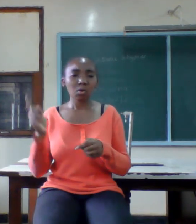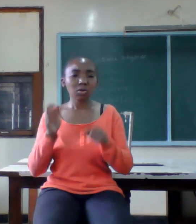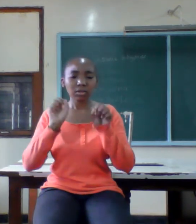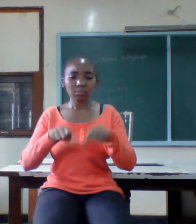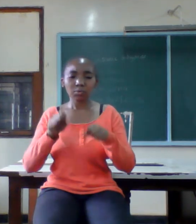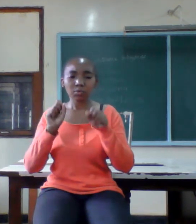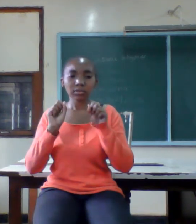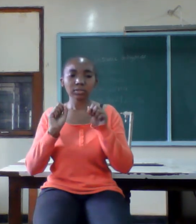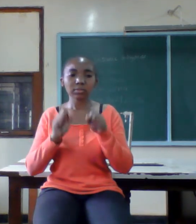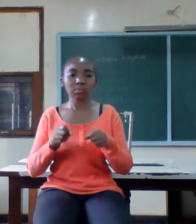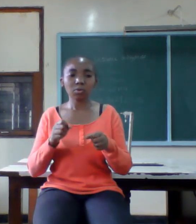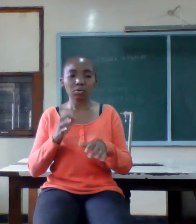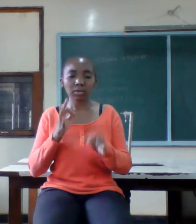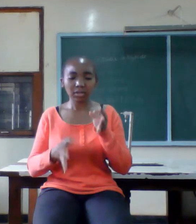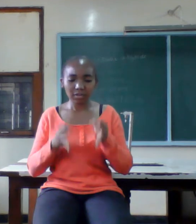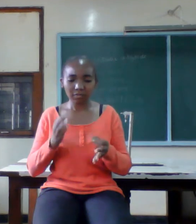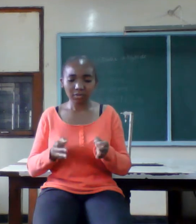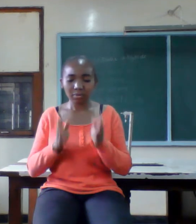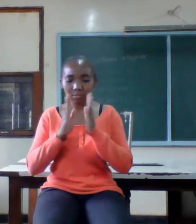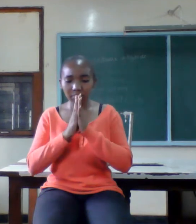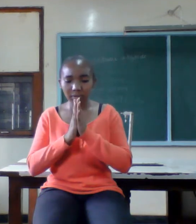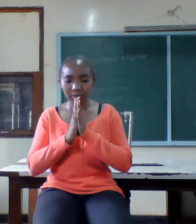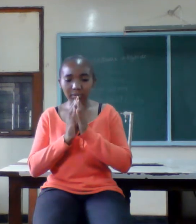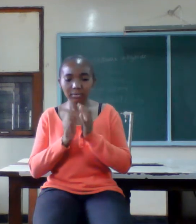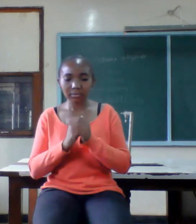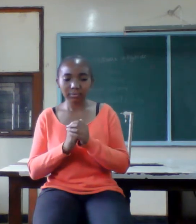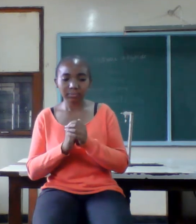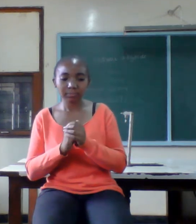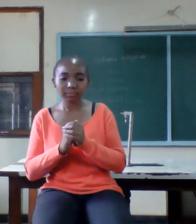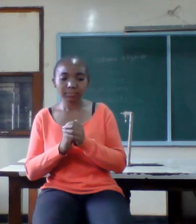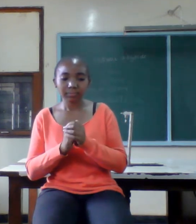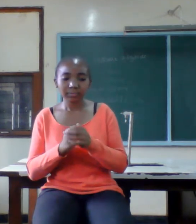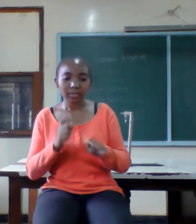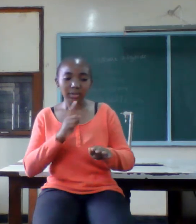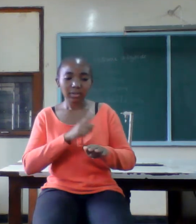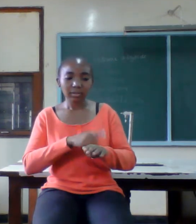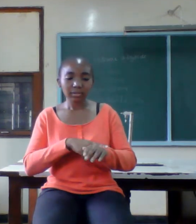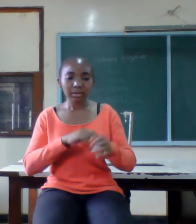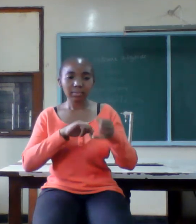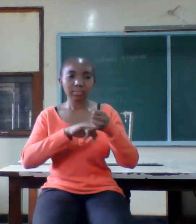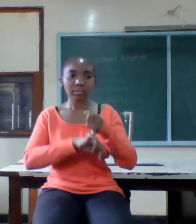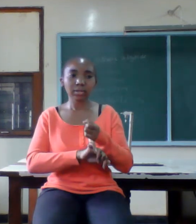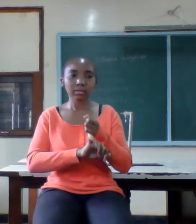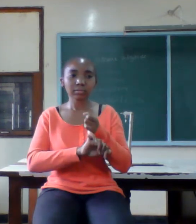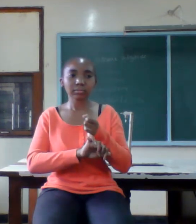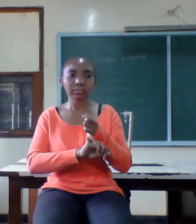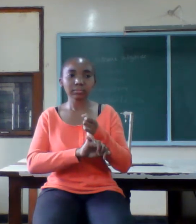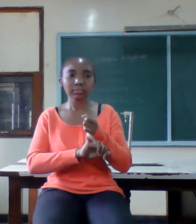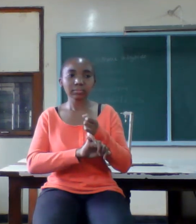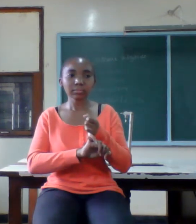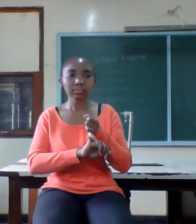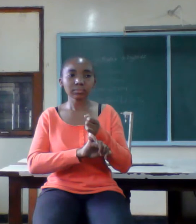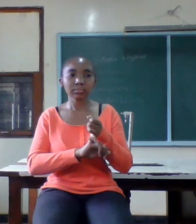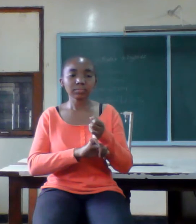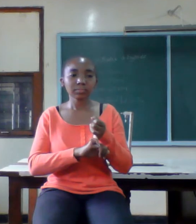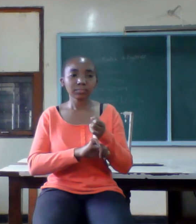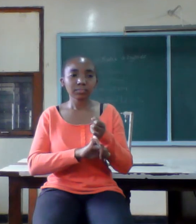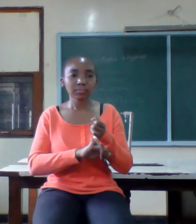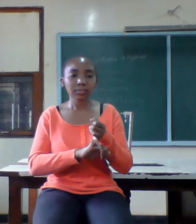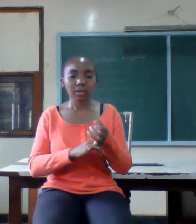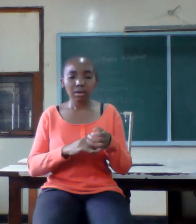secret number eight getting married is taking a huge risk you cannot predict what will happen in